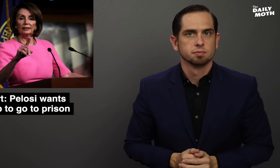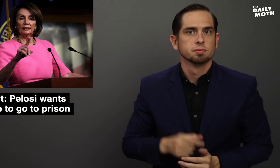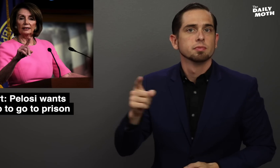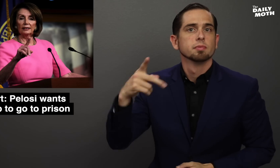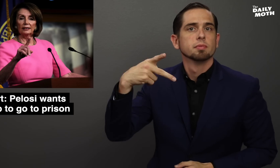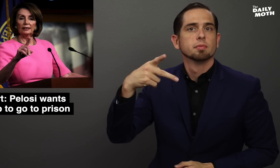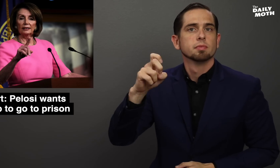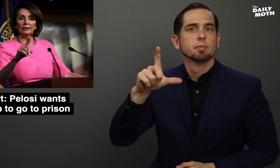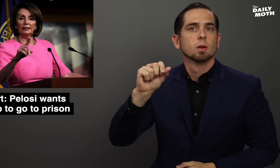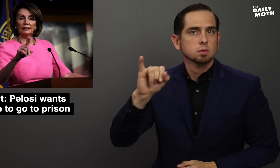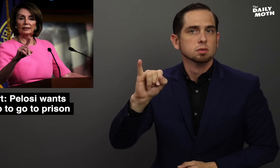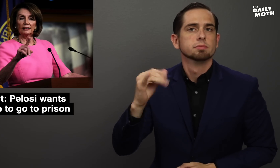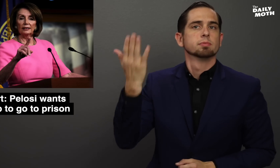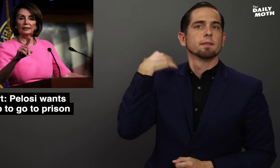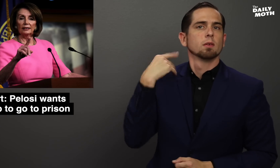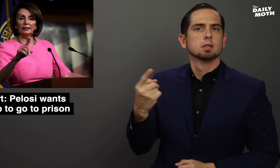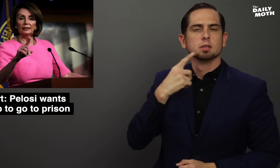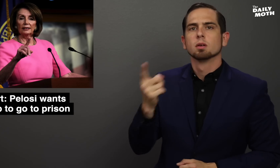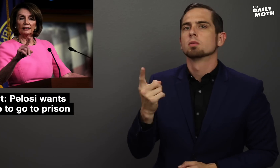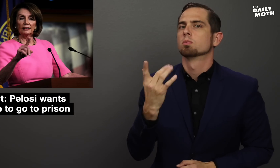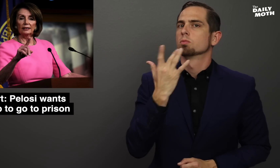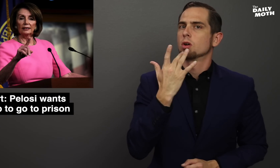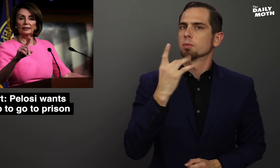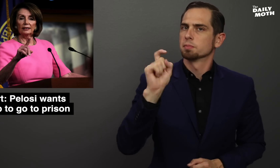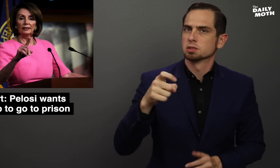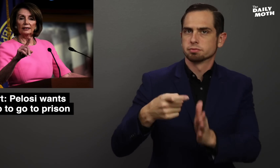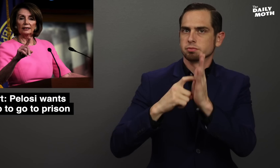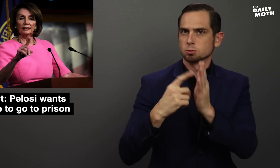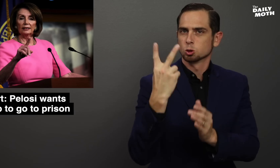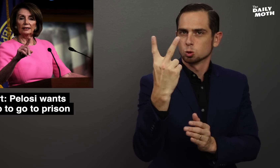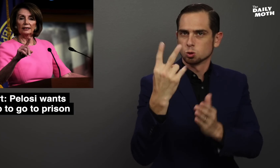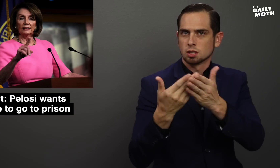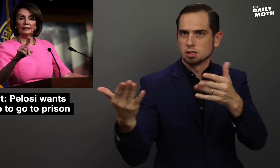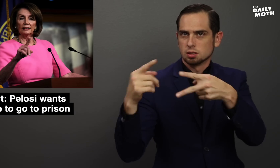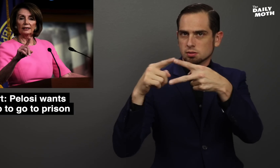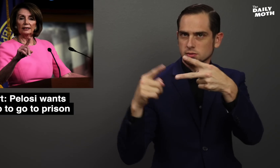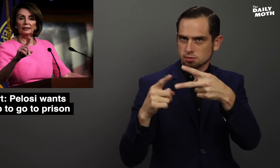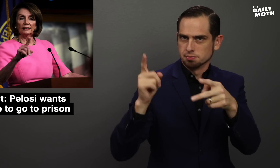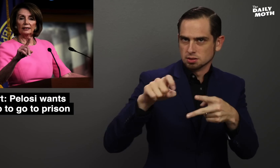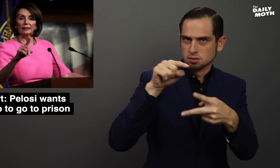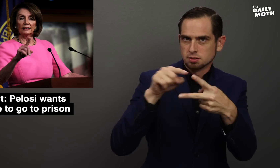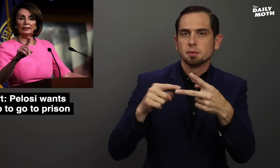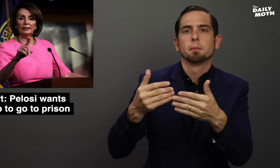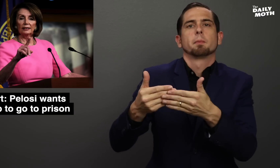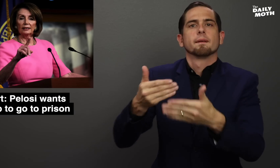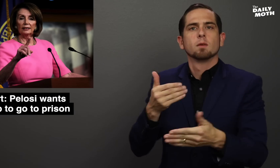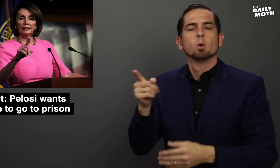Pelosi said she wants two things to happen before